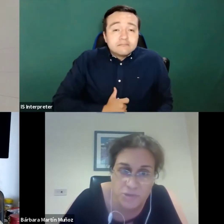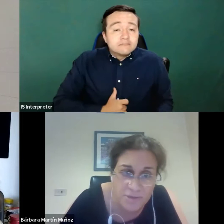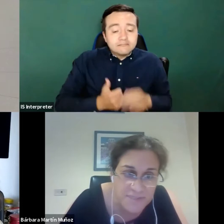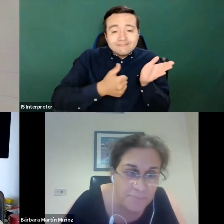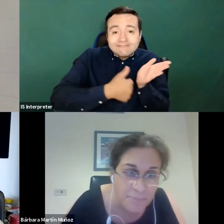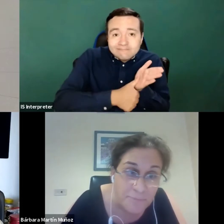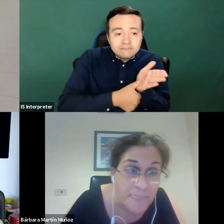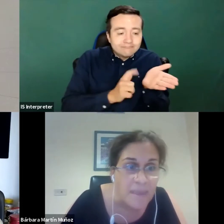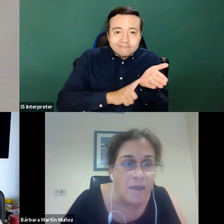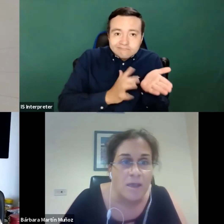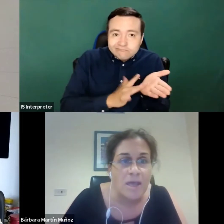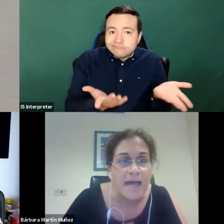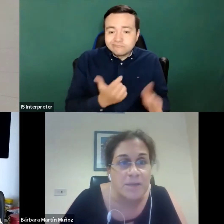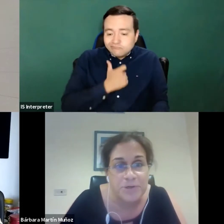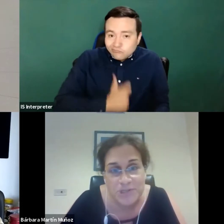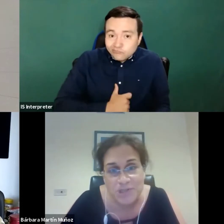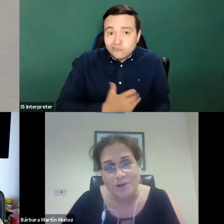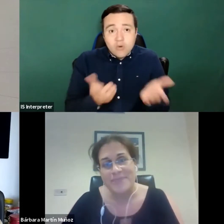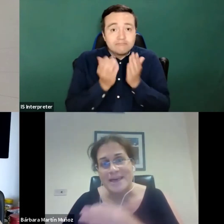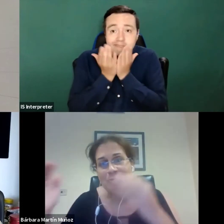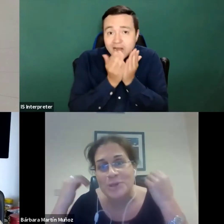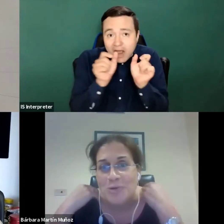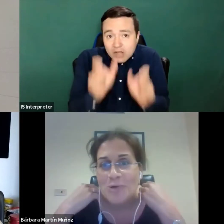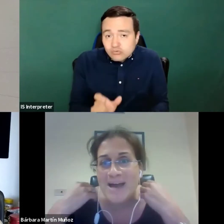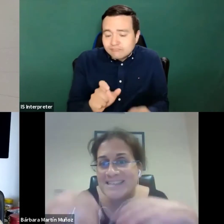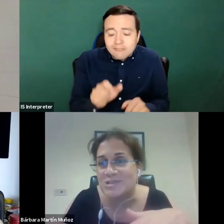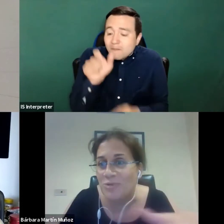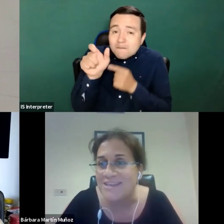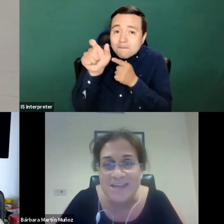or a student, I am pretty sure that when you access to the